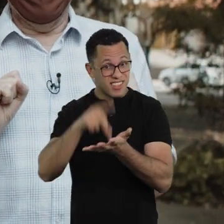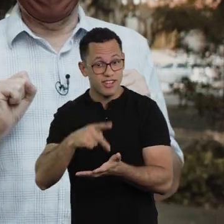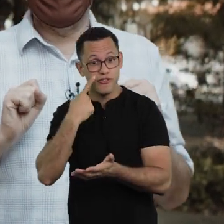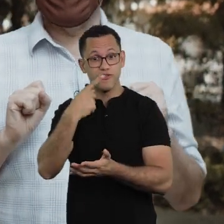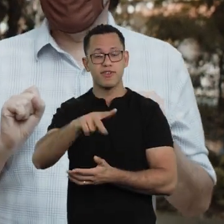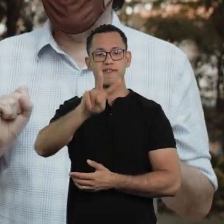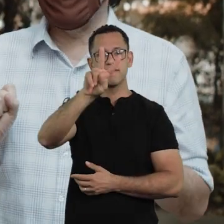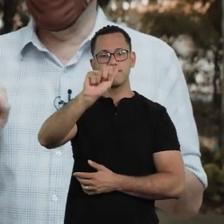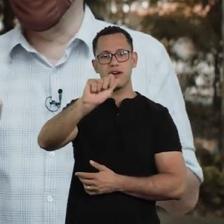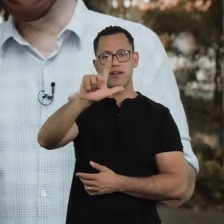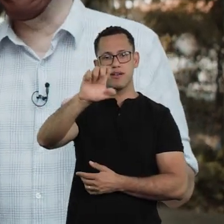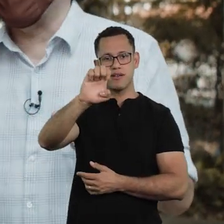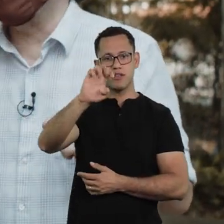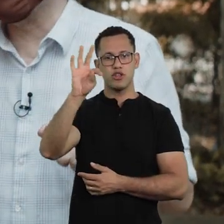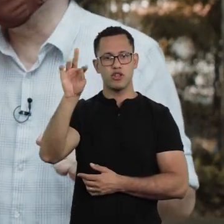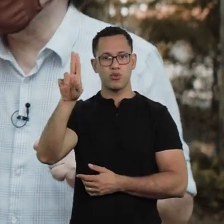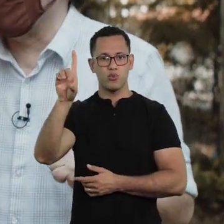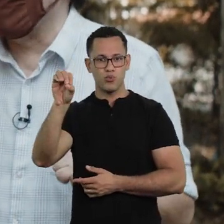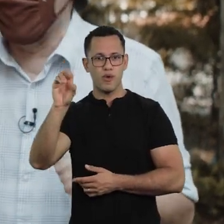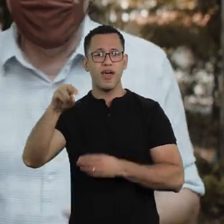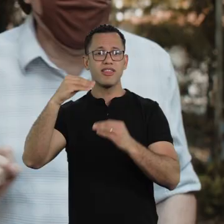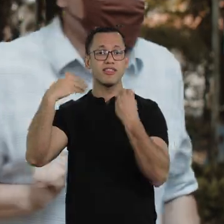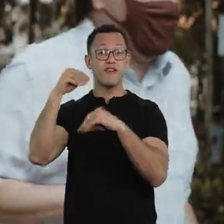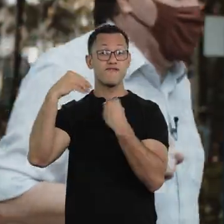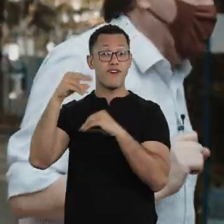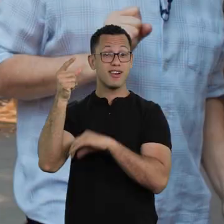to say that I watched again "Vale Tudo" again, the soap opera.